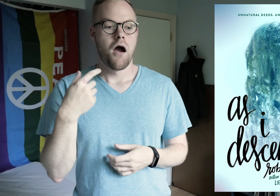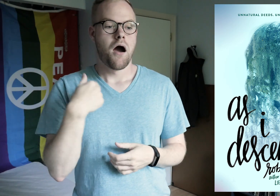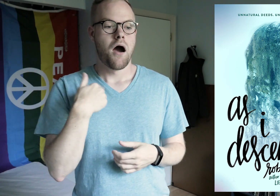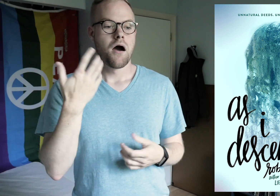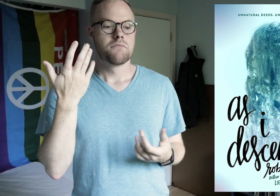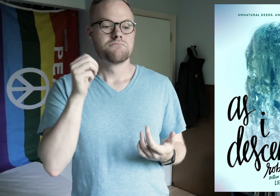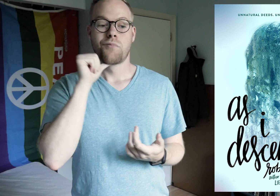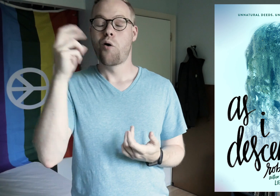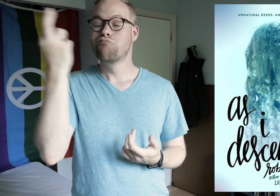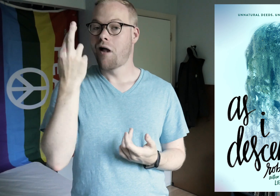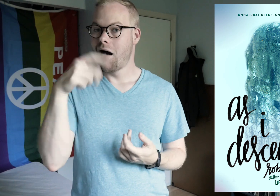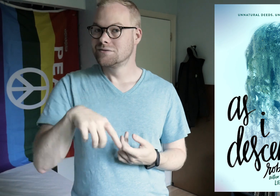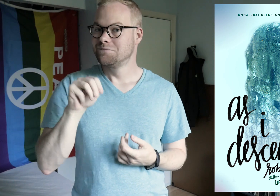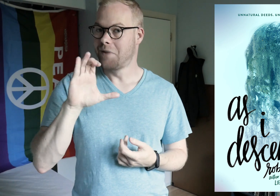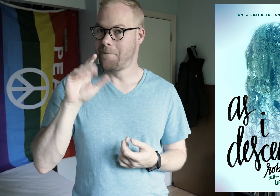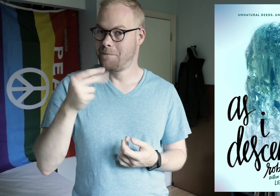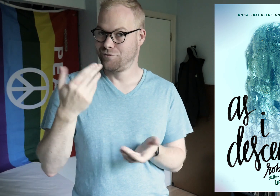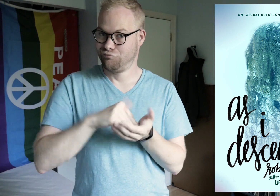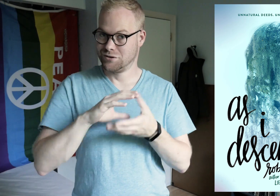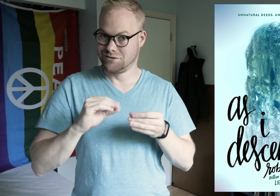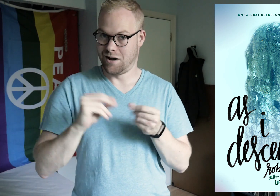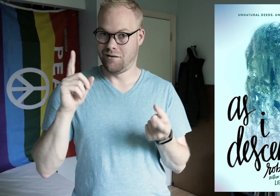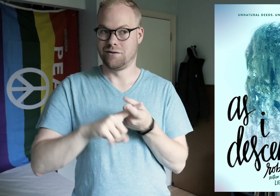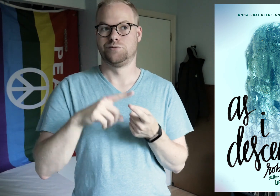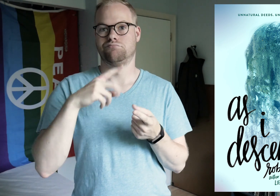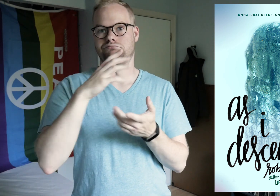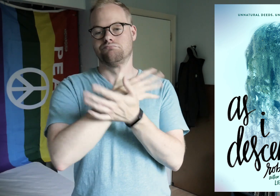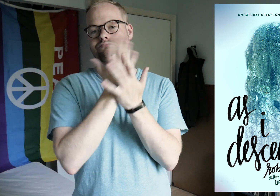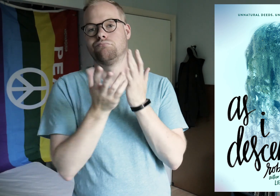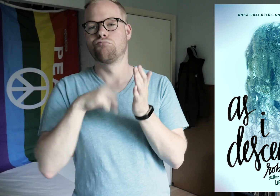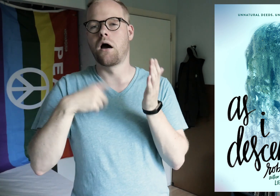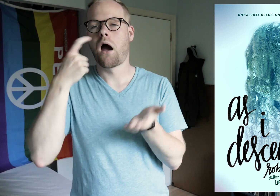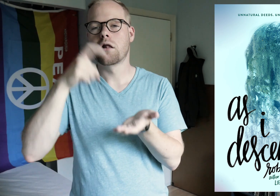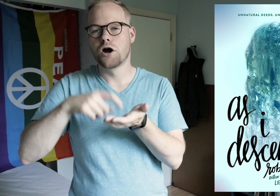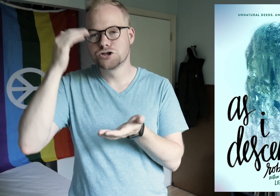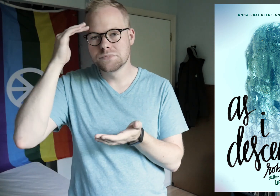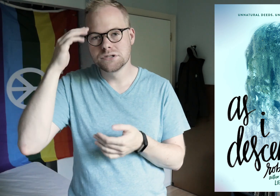I didn’t realize it was a Macbeth re-telling until I had finished and read the acknowledgements.